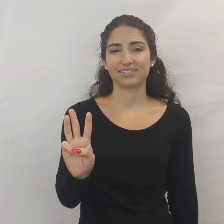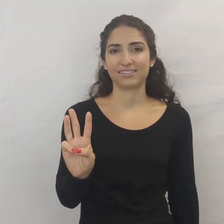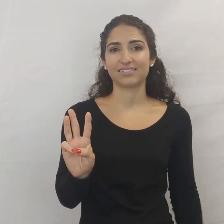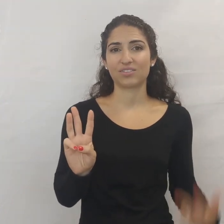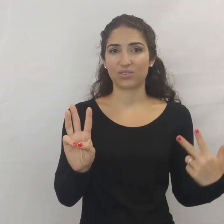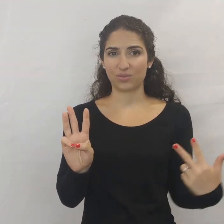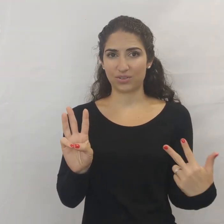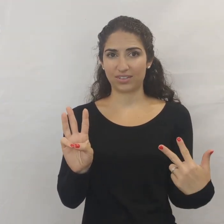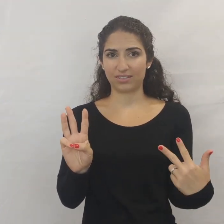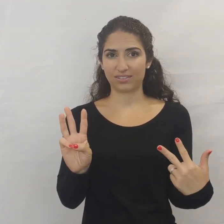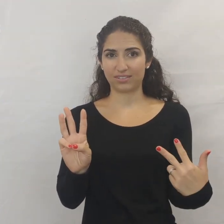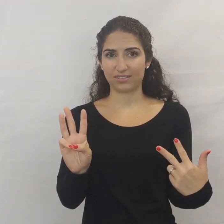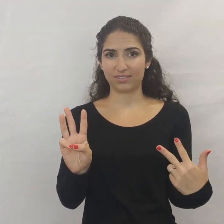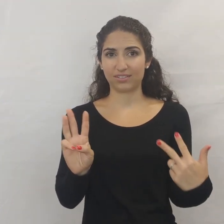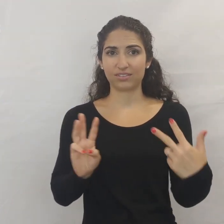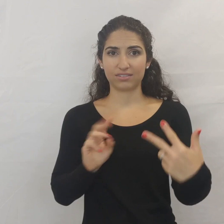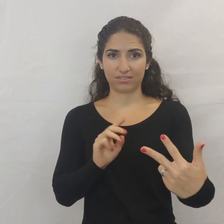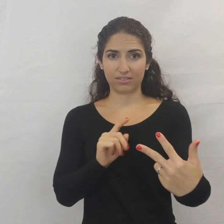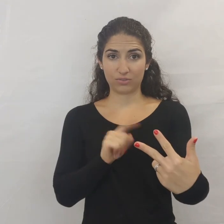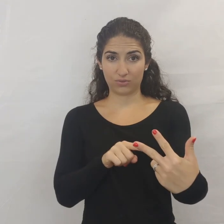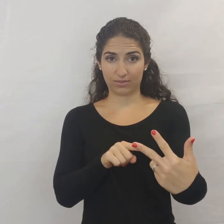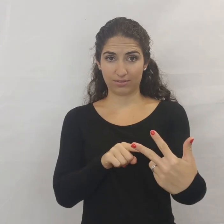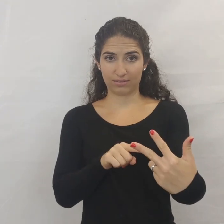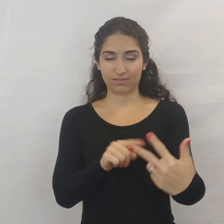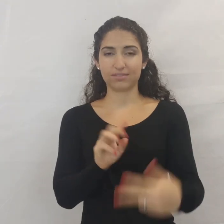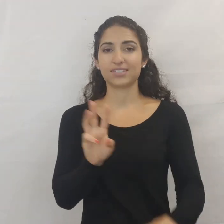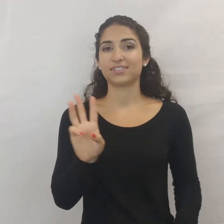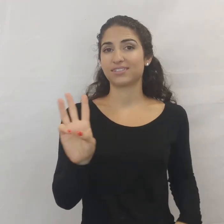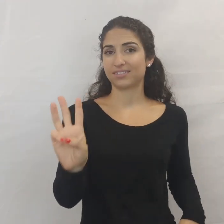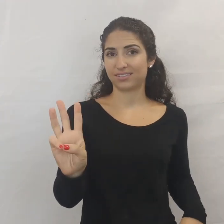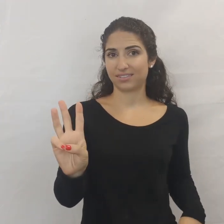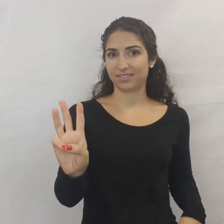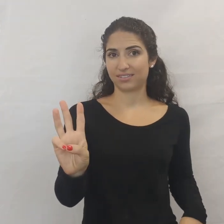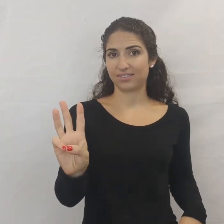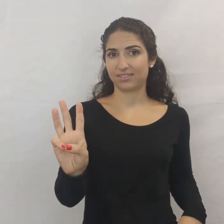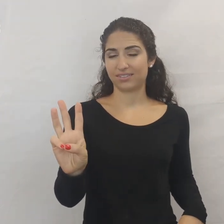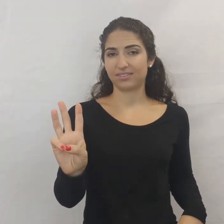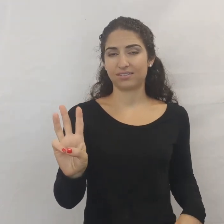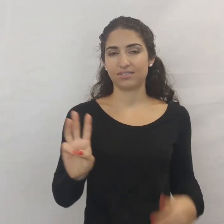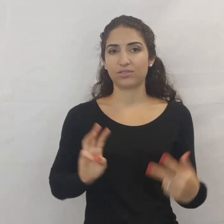So again: THREE, this is 3. and SIX.